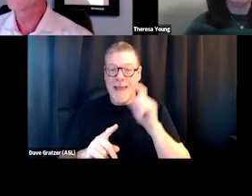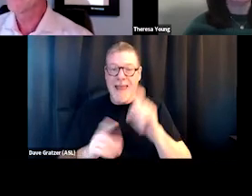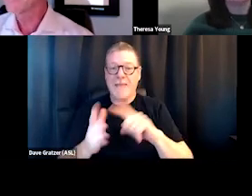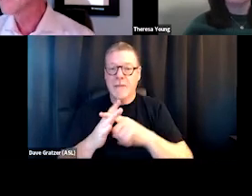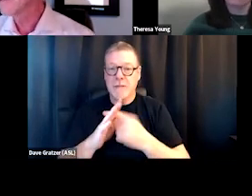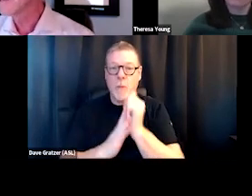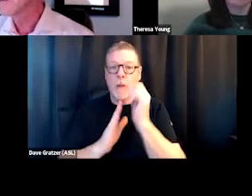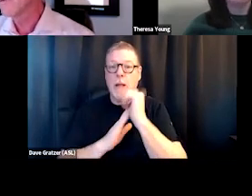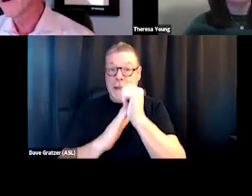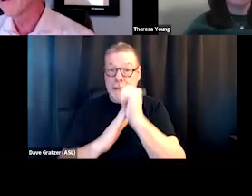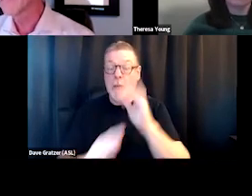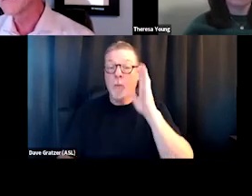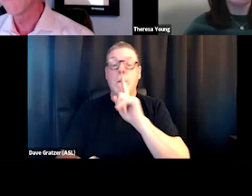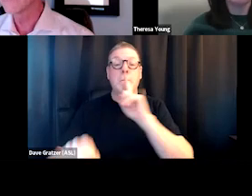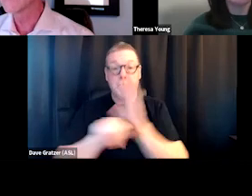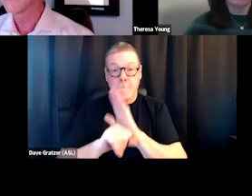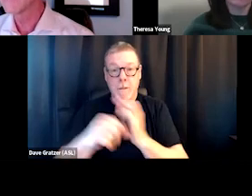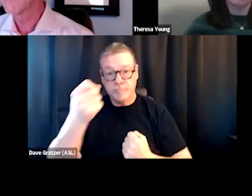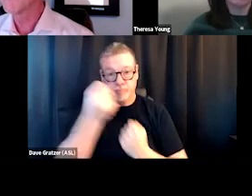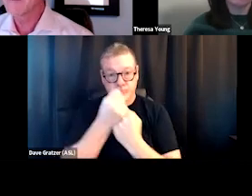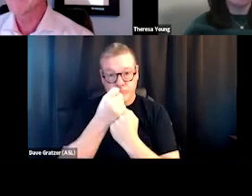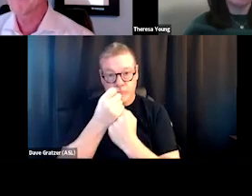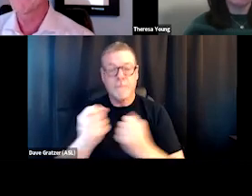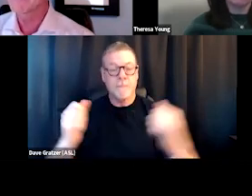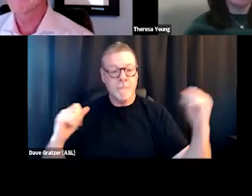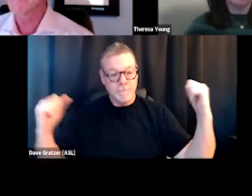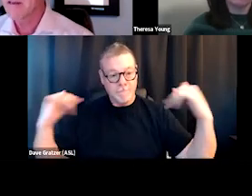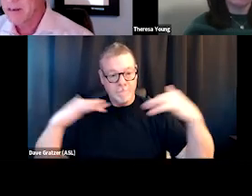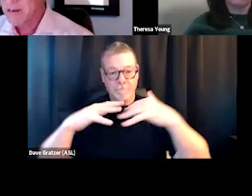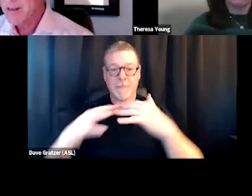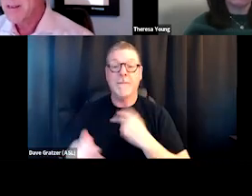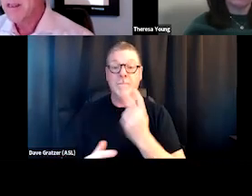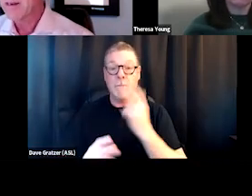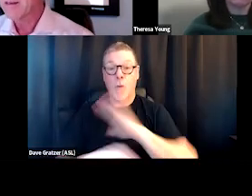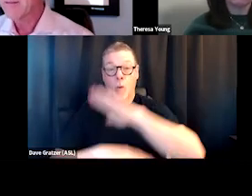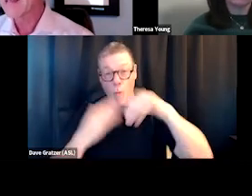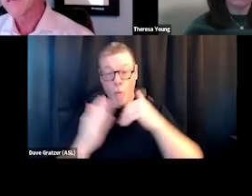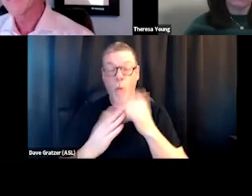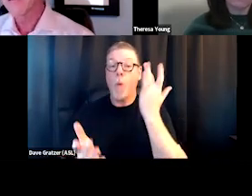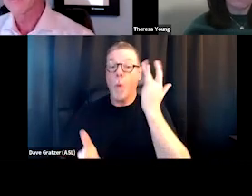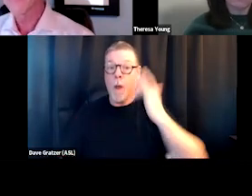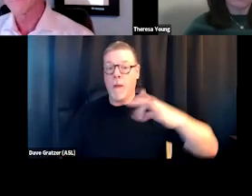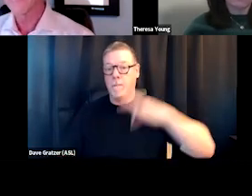"We're committed to this. We want all of these voices at the table because it benefits the client." And that's the thing that I think